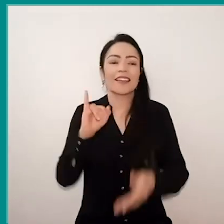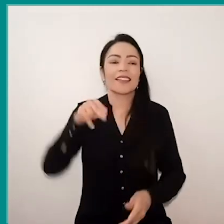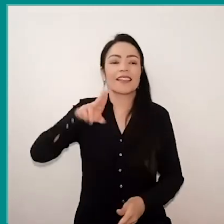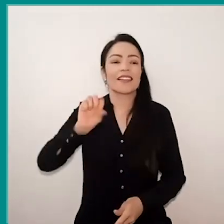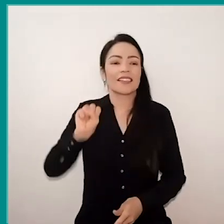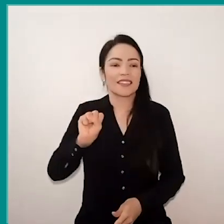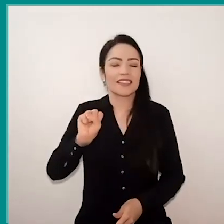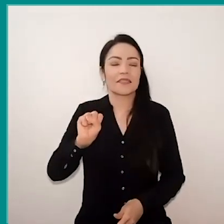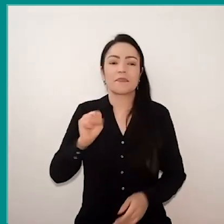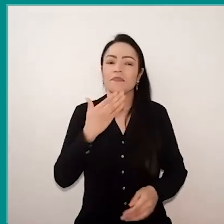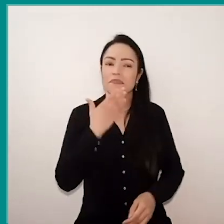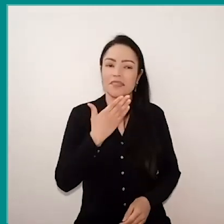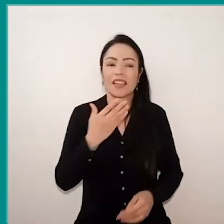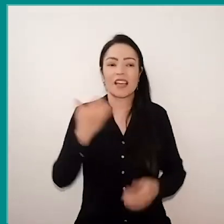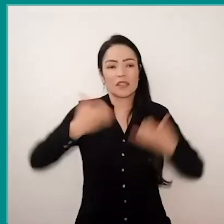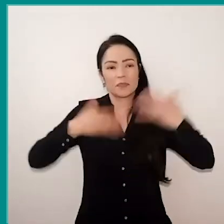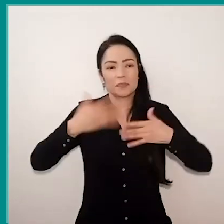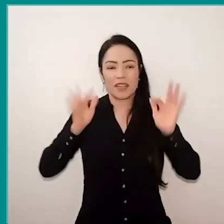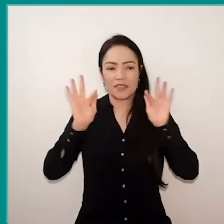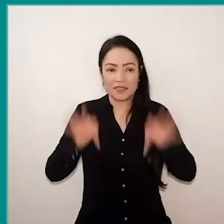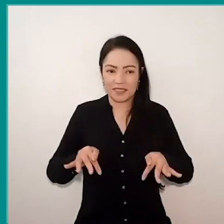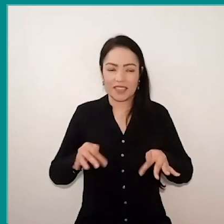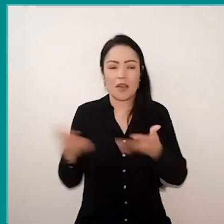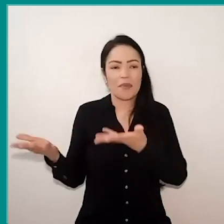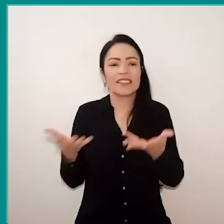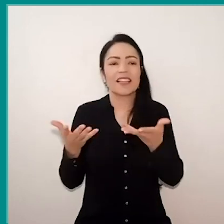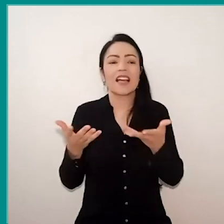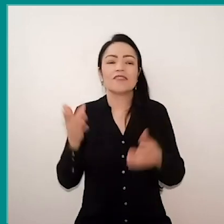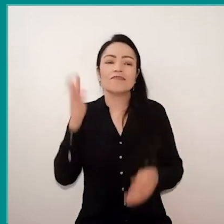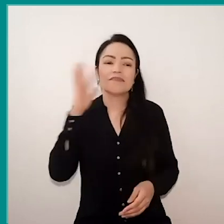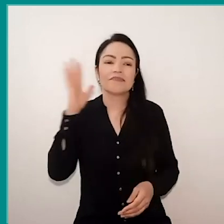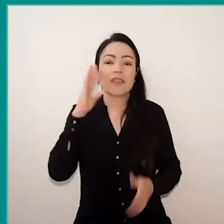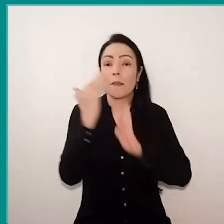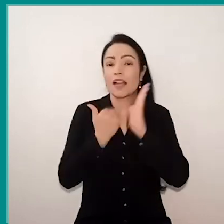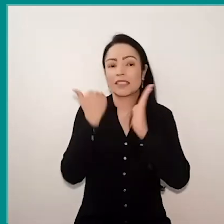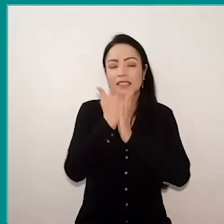ask her to do the your closing remarks and bring some more reference, telling Guta too